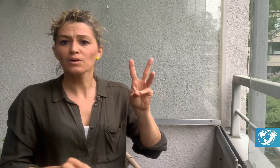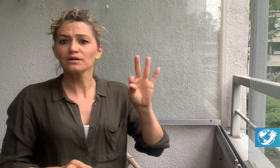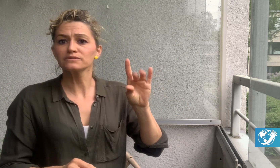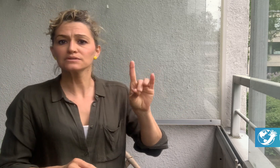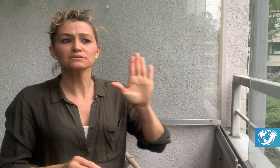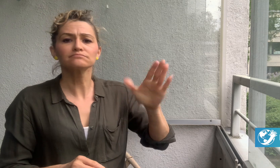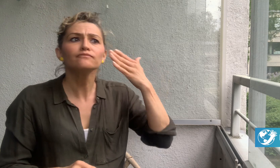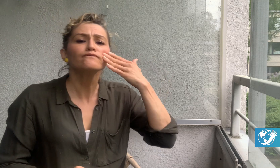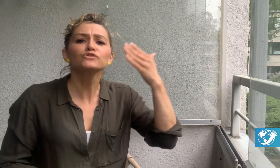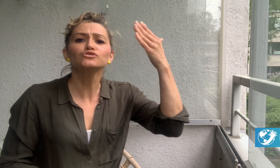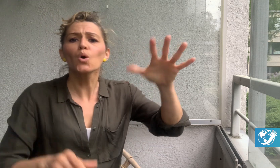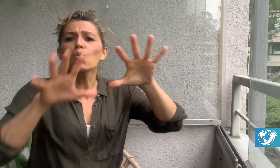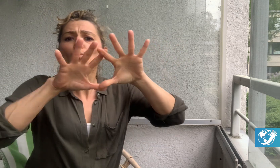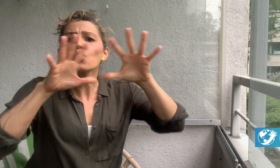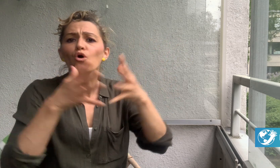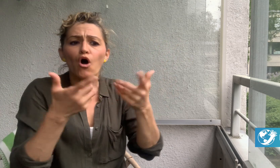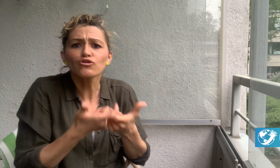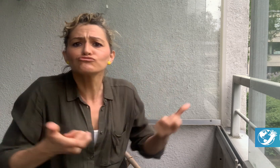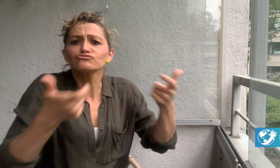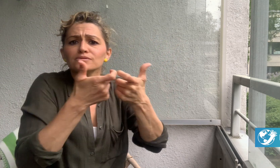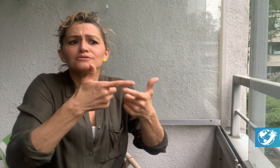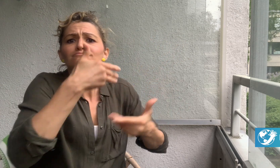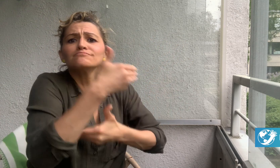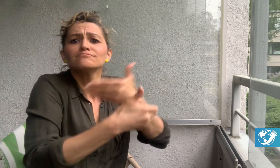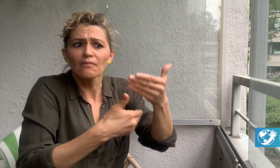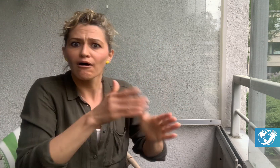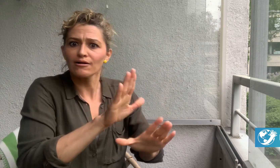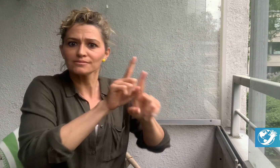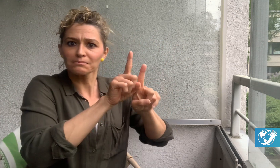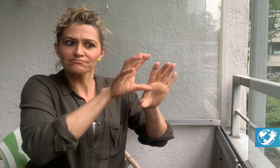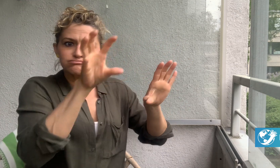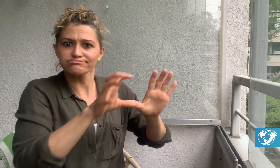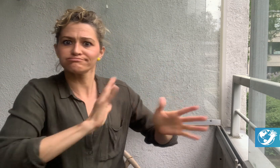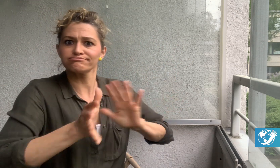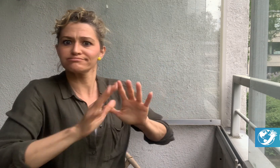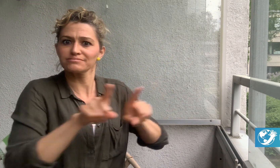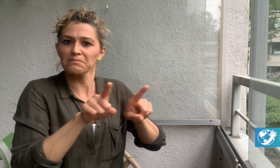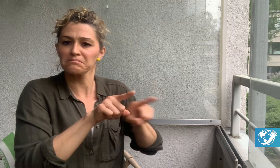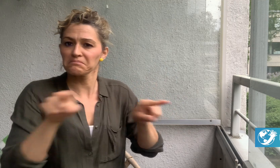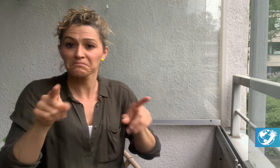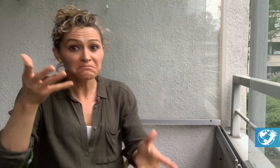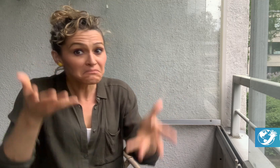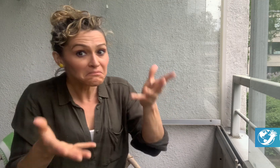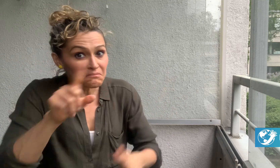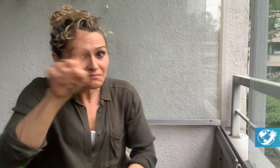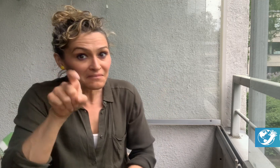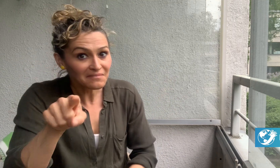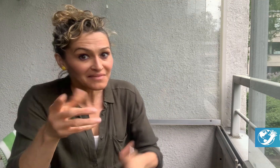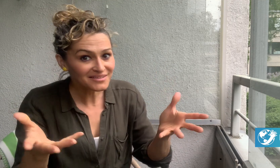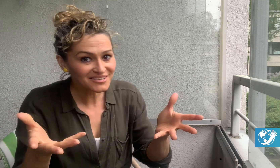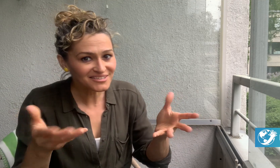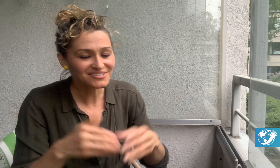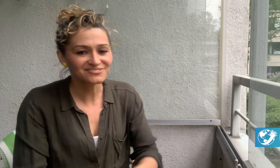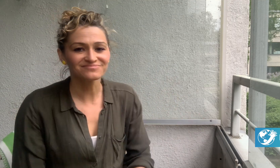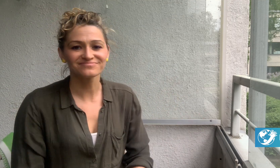future World Congress events.